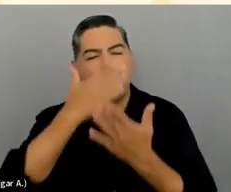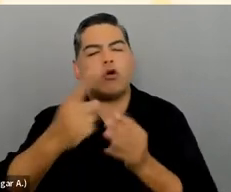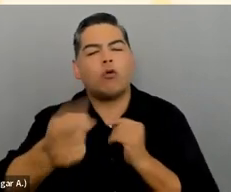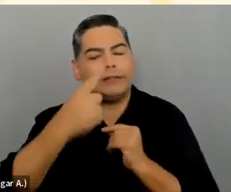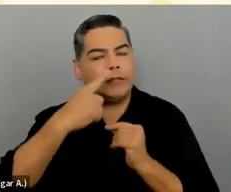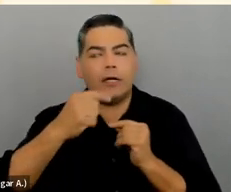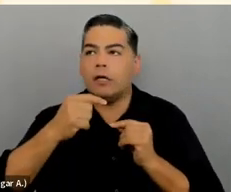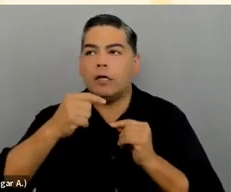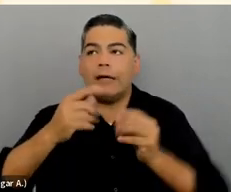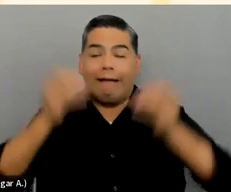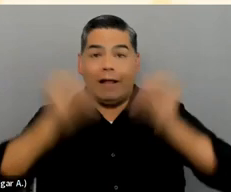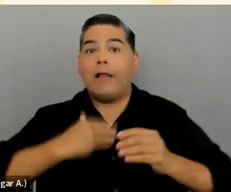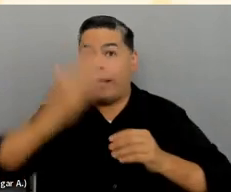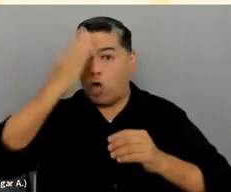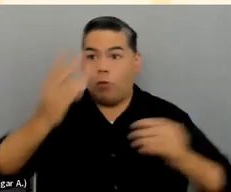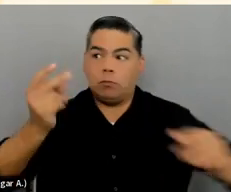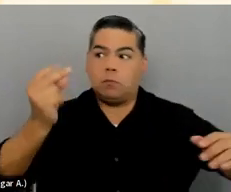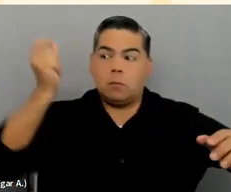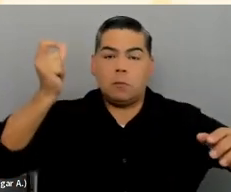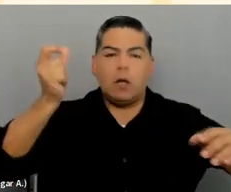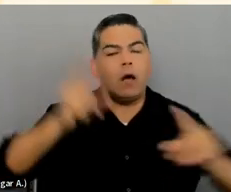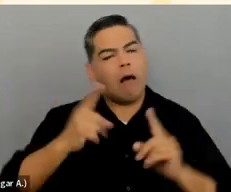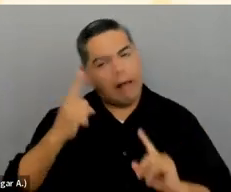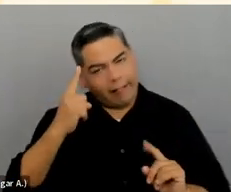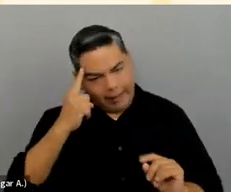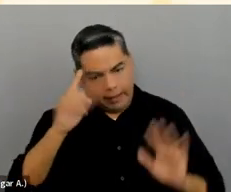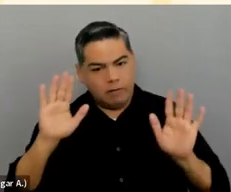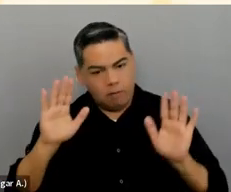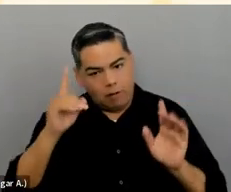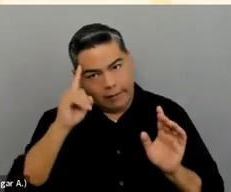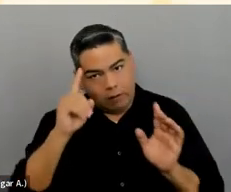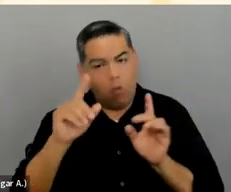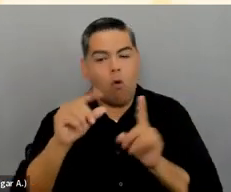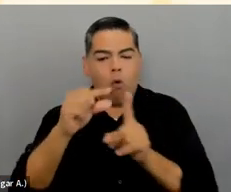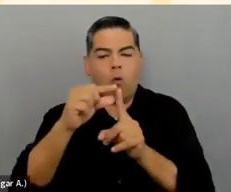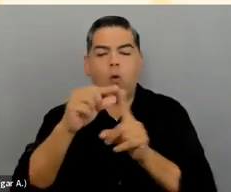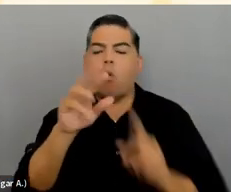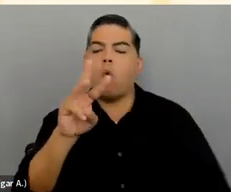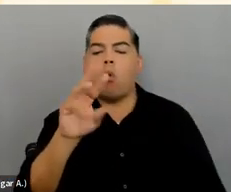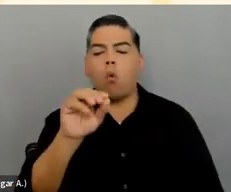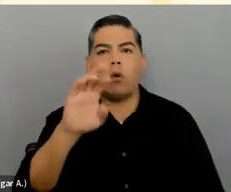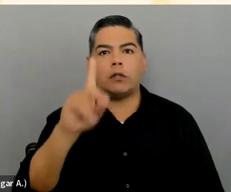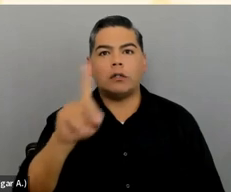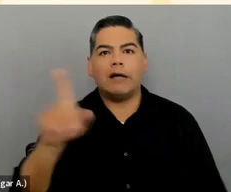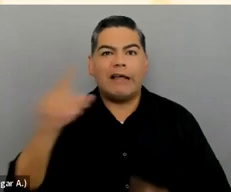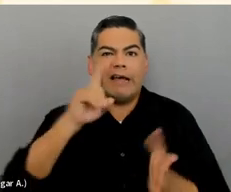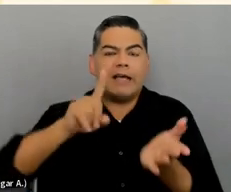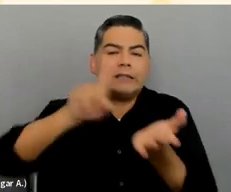I would think, though, that Word, because it's got the accessibility checker in it, as well as the reading-level checker in.